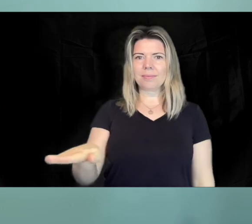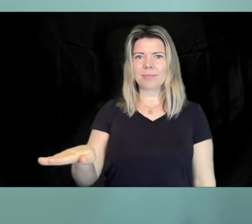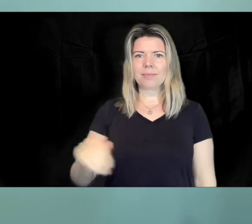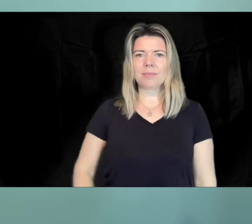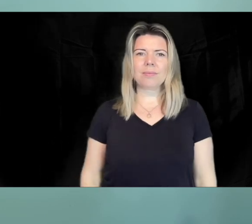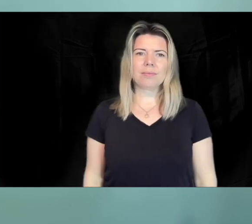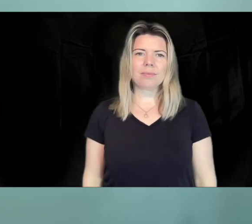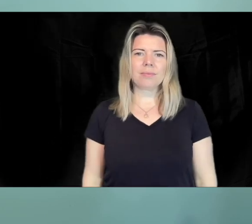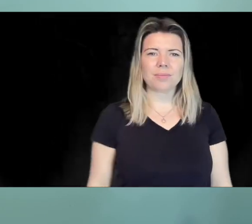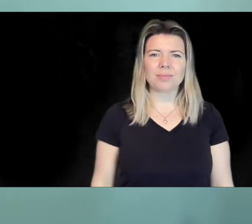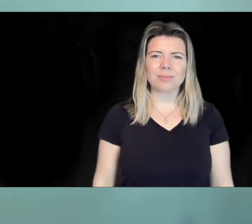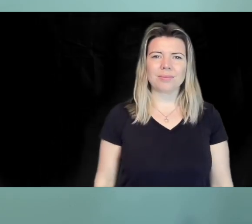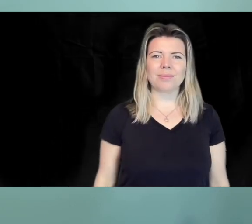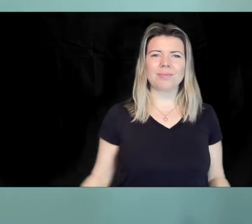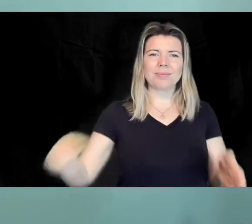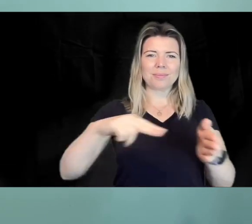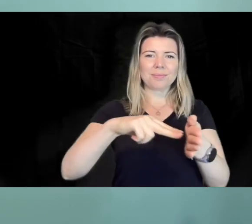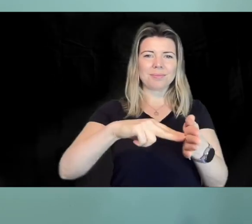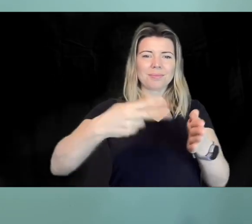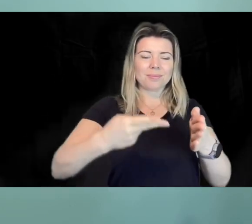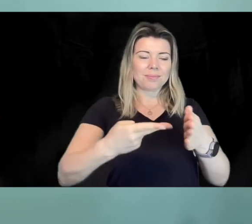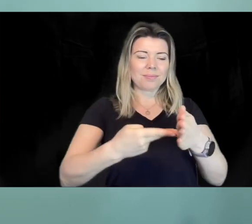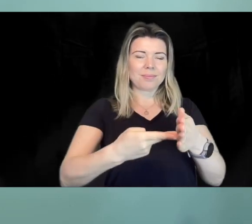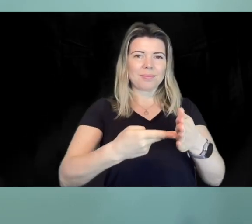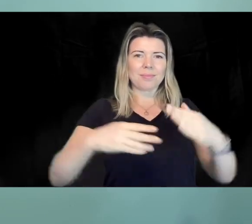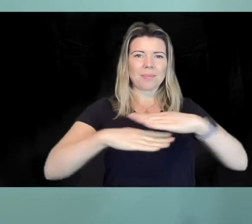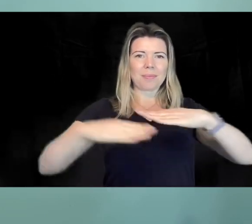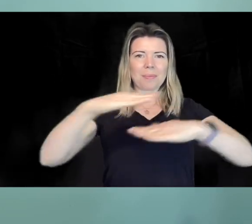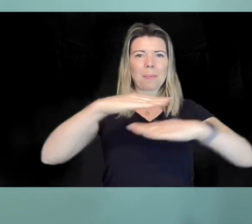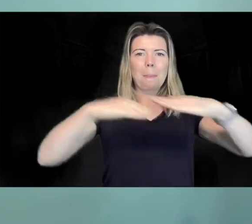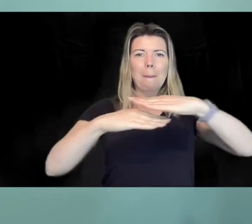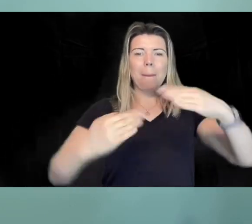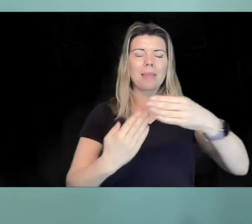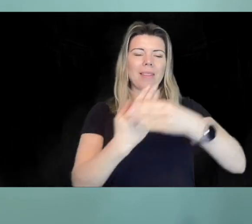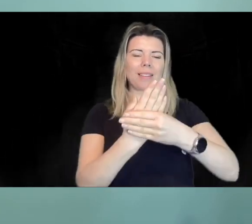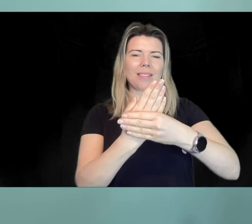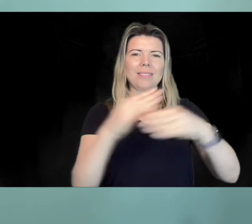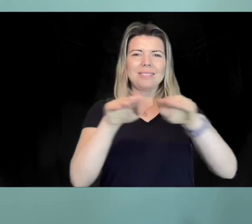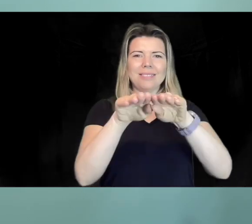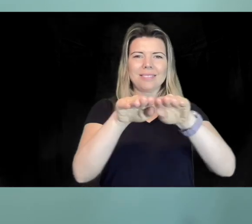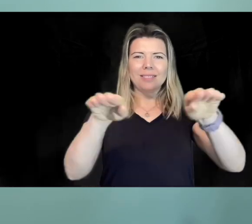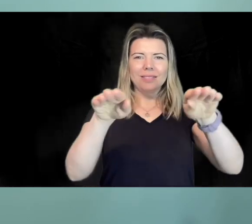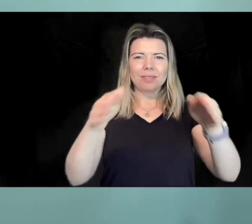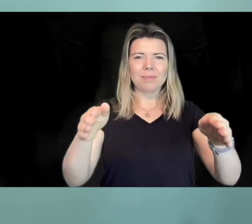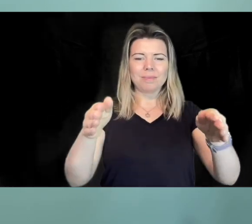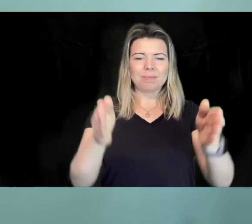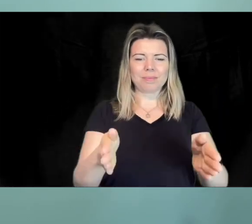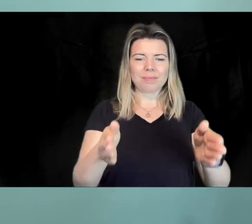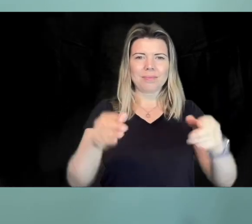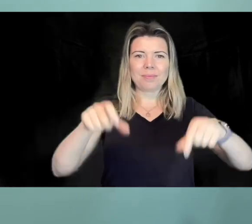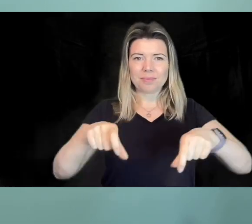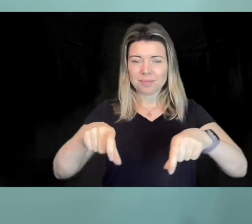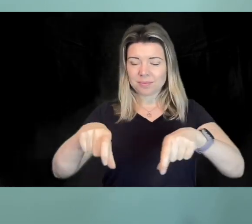achieved there. Since my last update our plans to build new exemplar facilities and services at